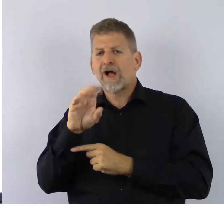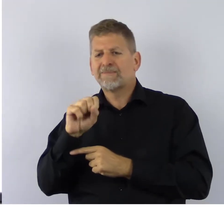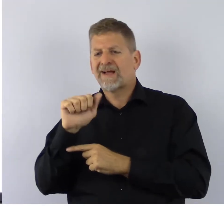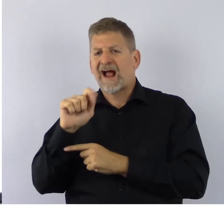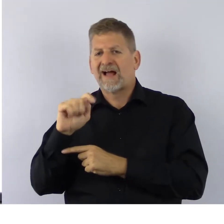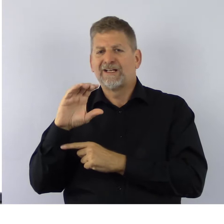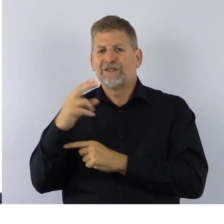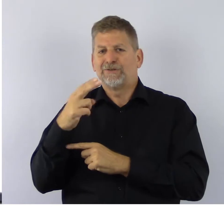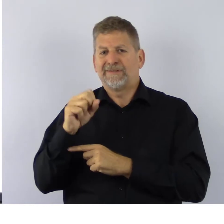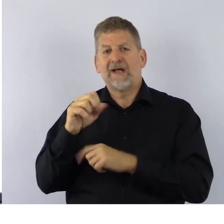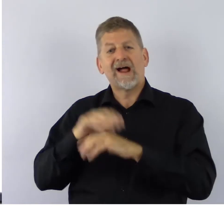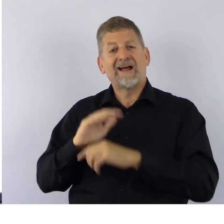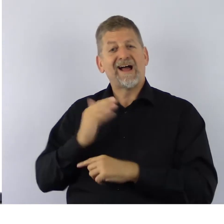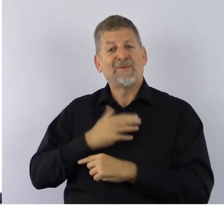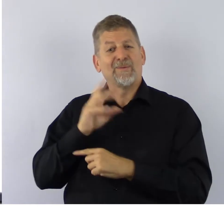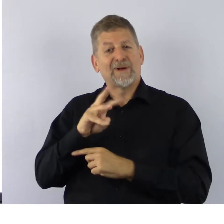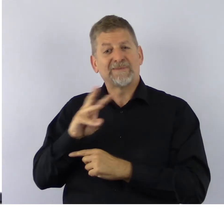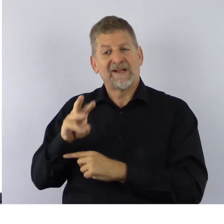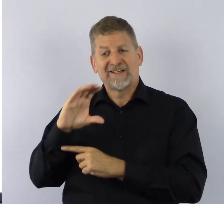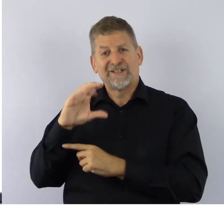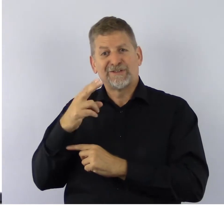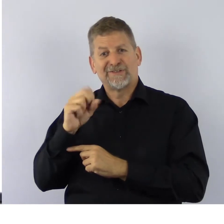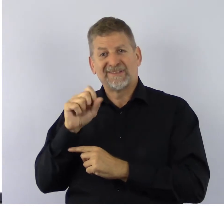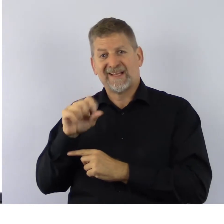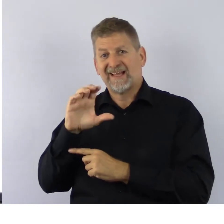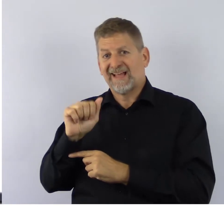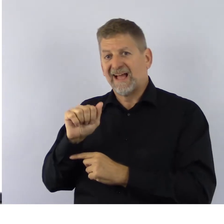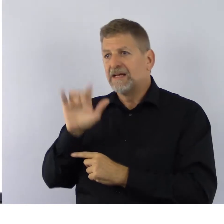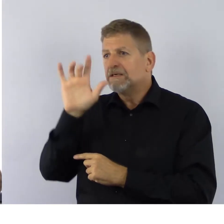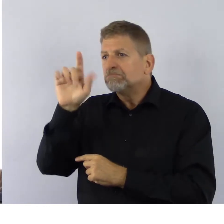on our homepage, at chs.ca.